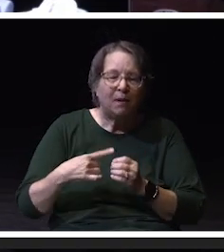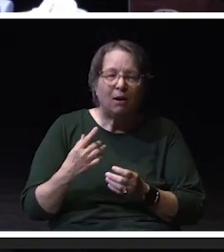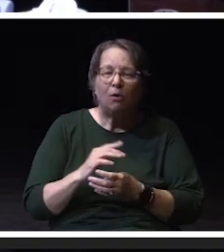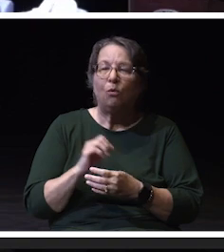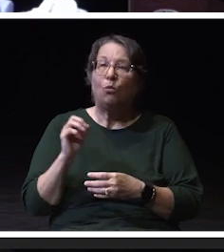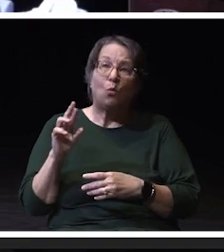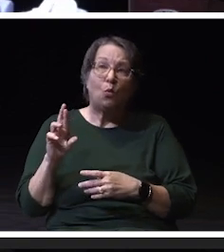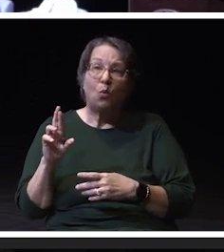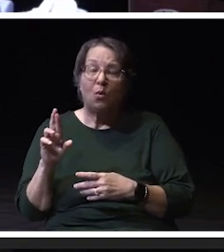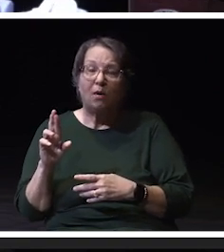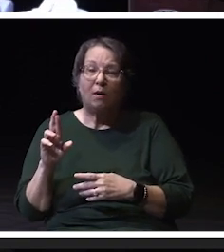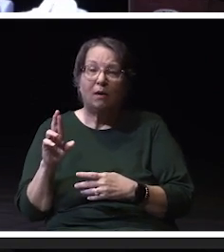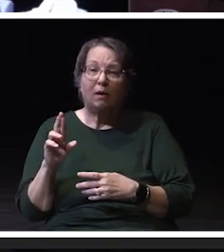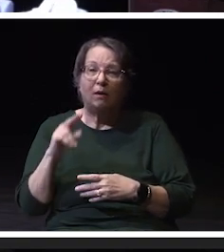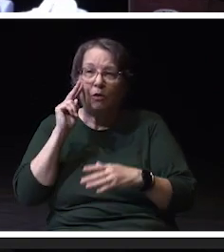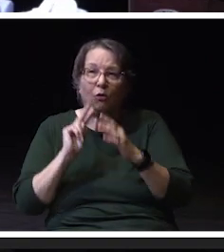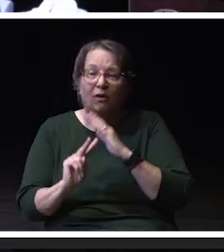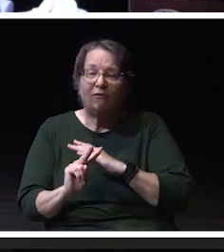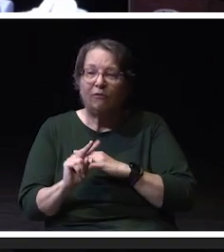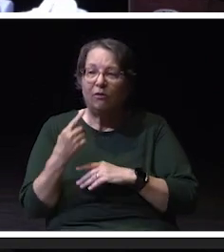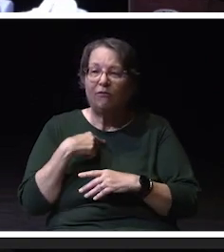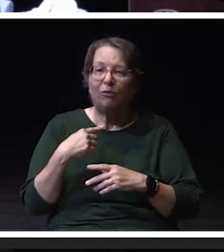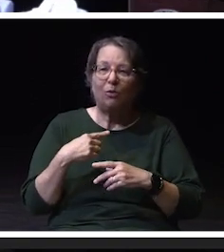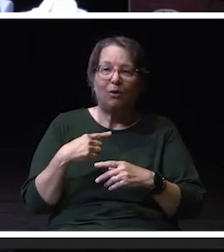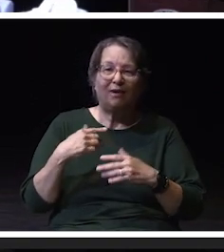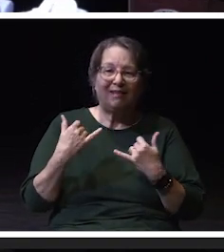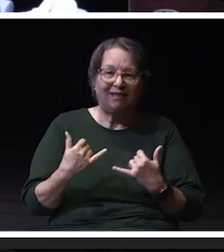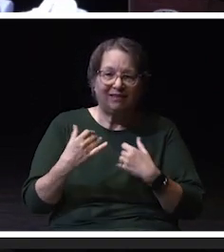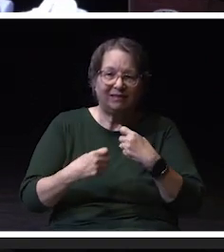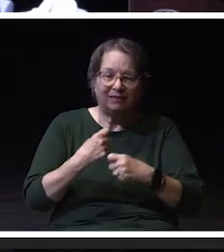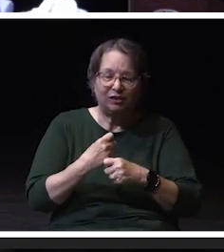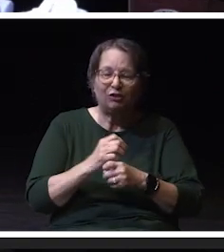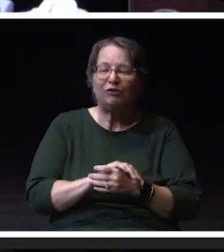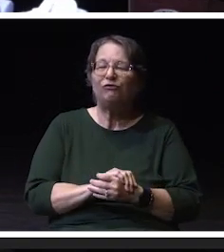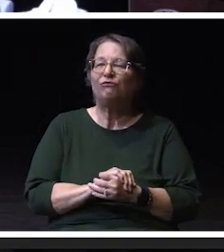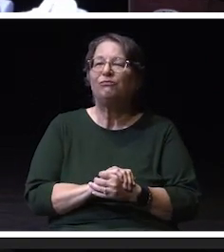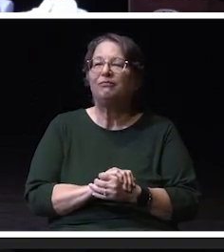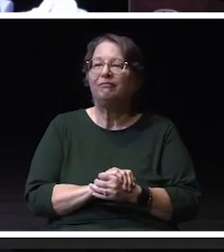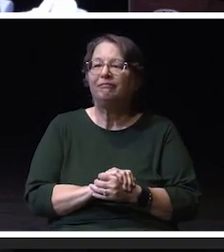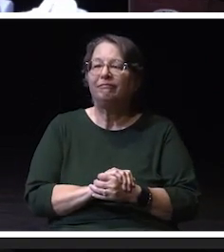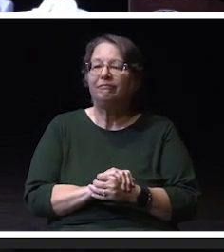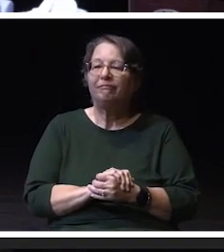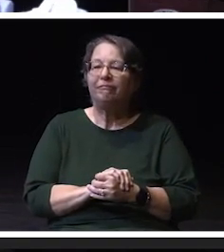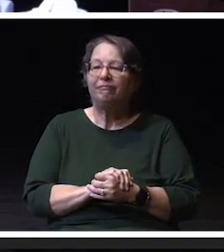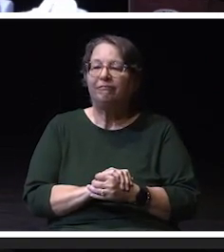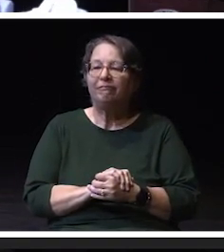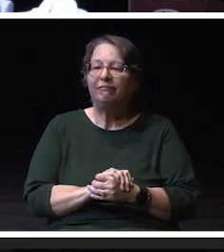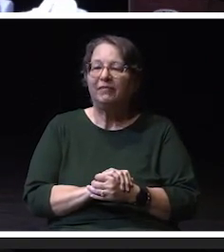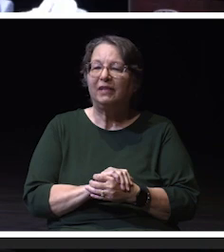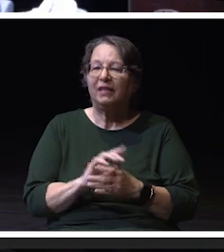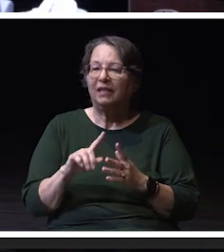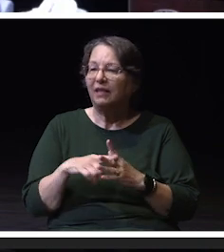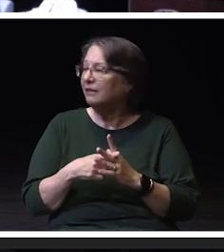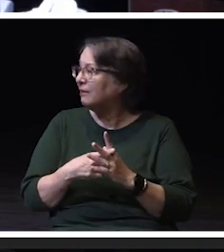you're looking forward to for the the academic a year. And, let's start with you, Lana.